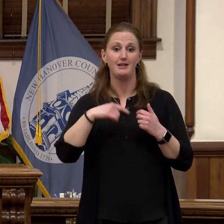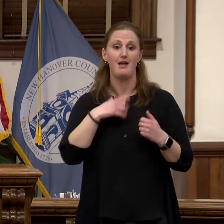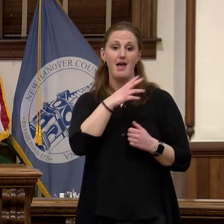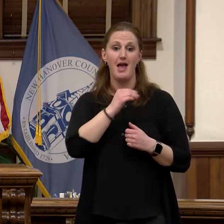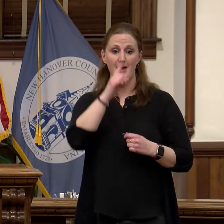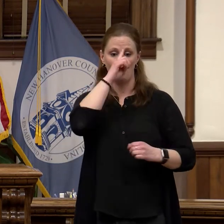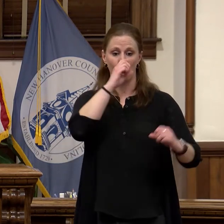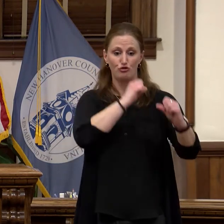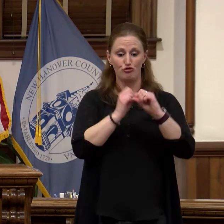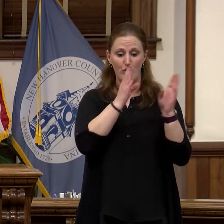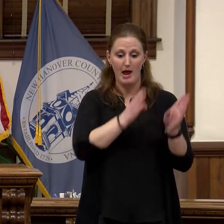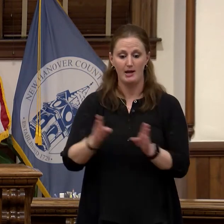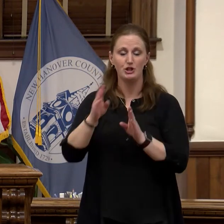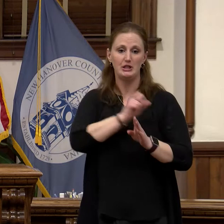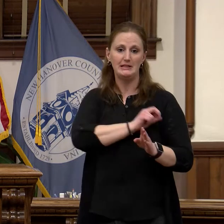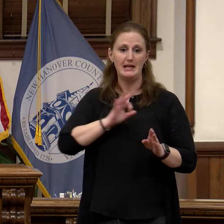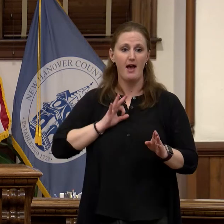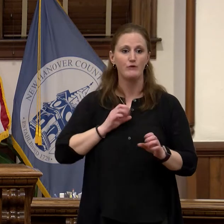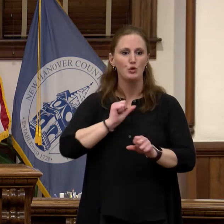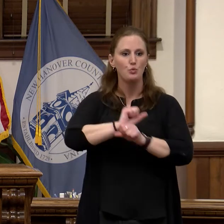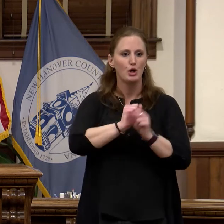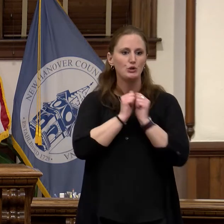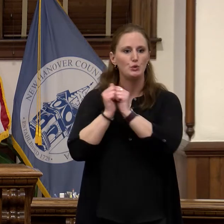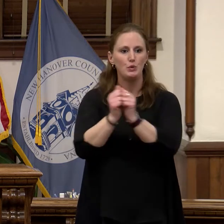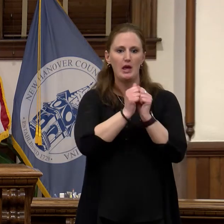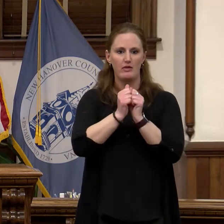together to make this happen. 2020 will bring additional